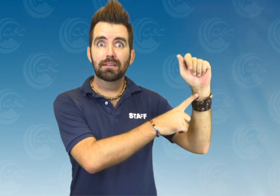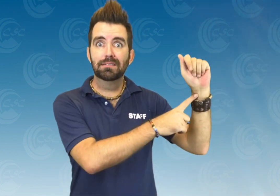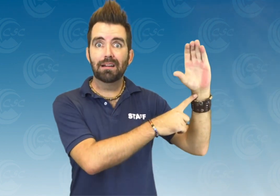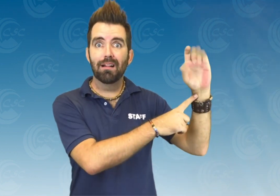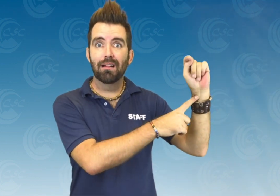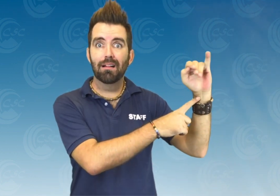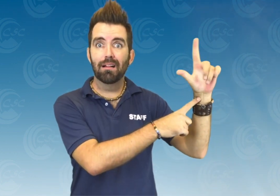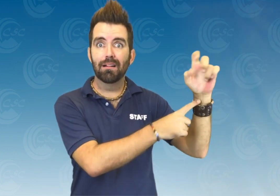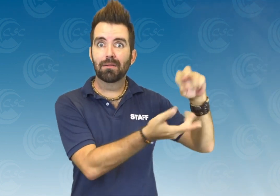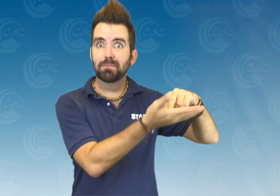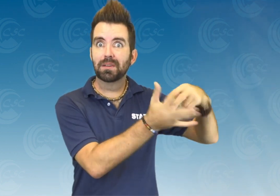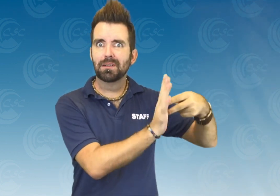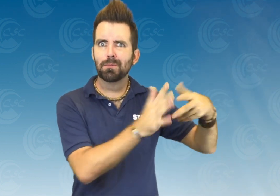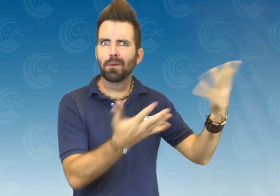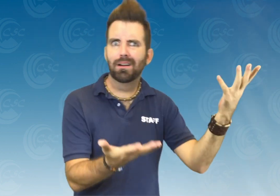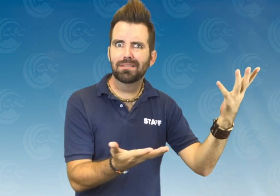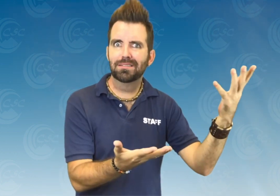Tactile means what?